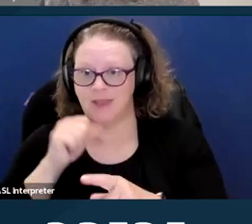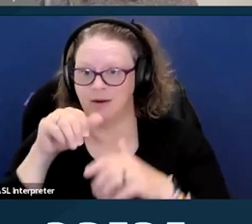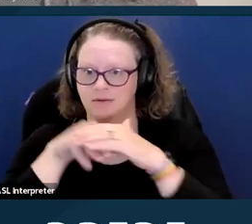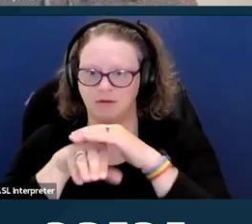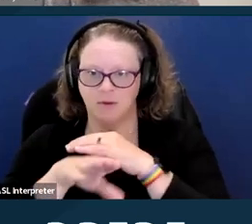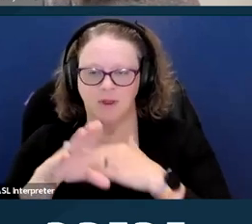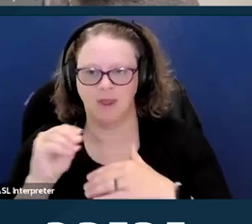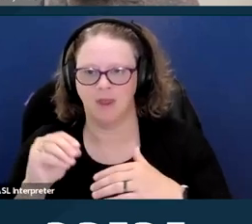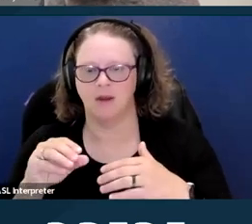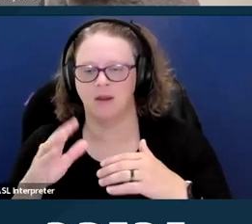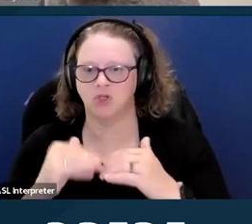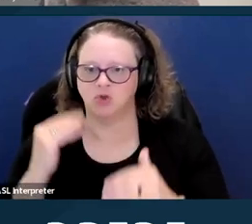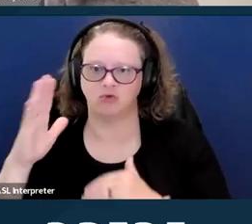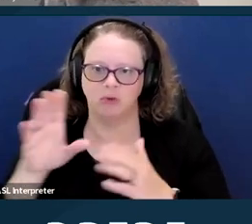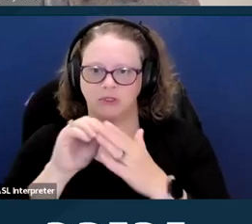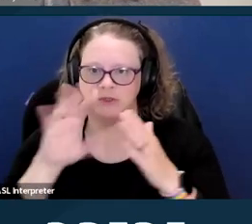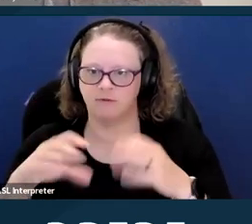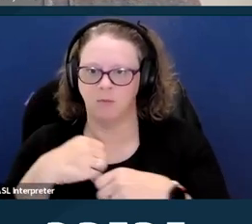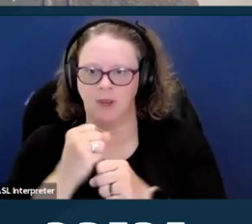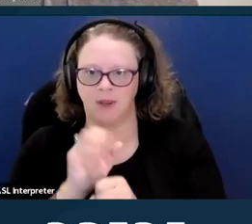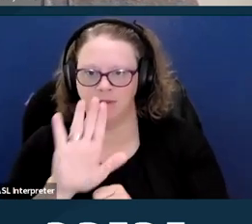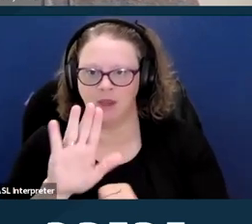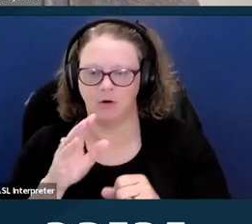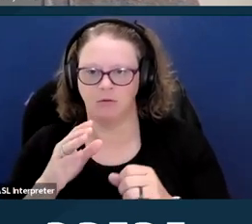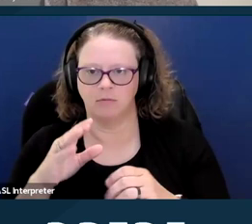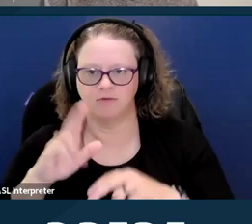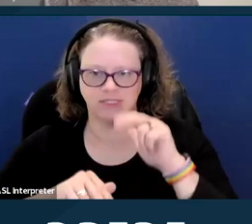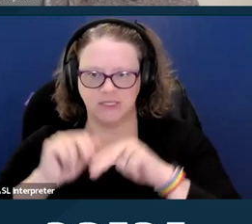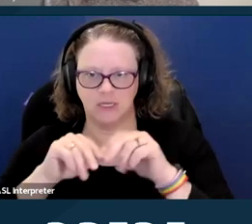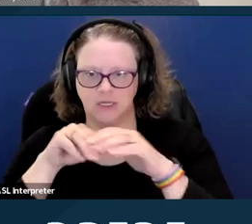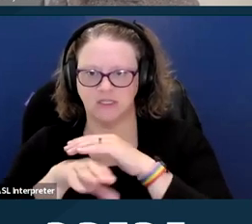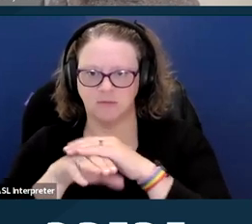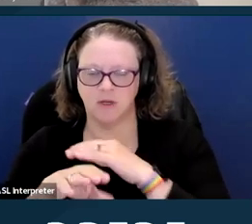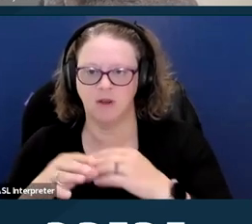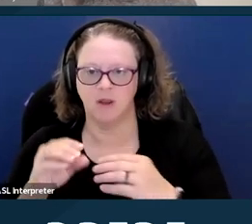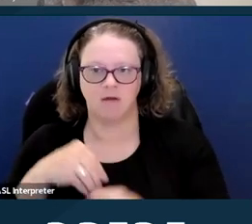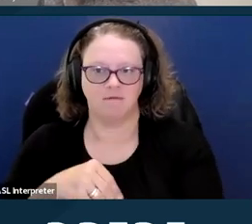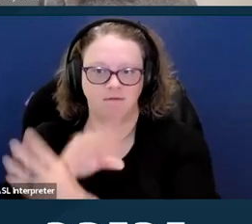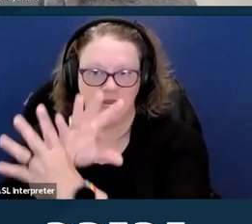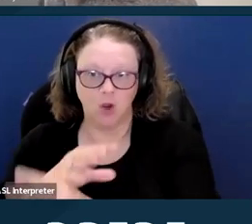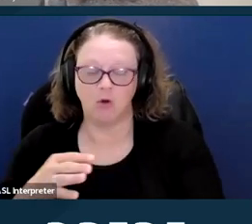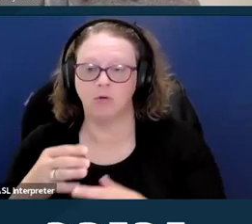to make their facilities accessible, video telemedicine could be an option